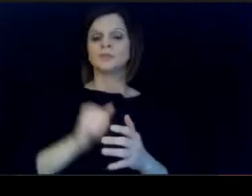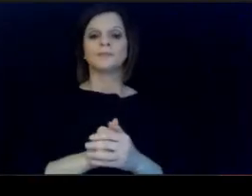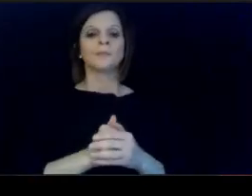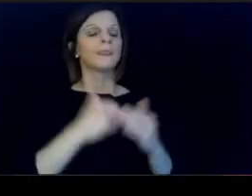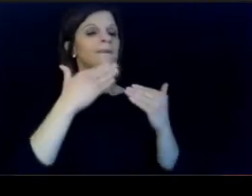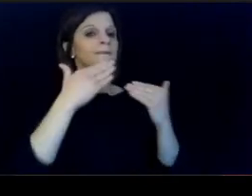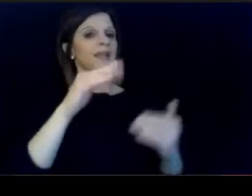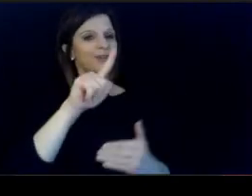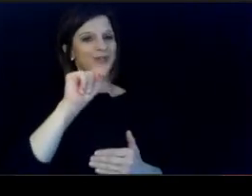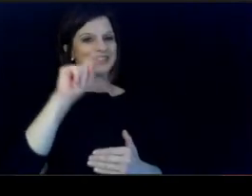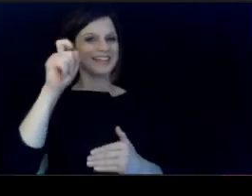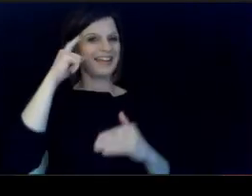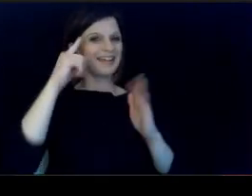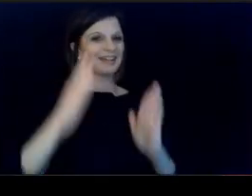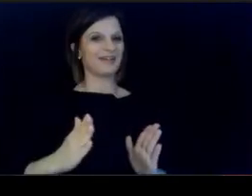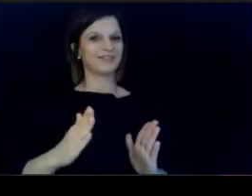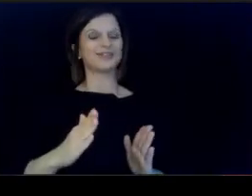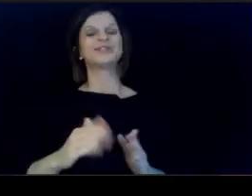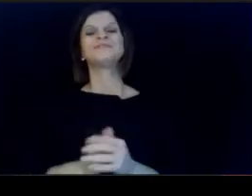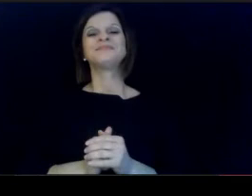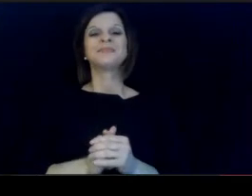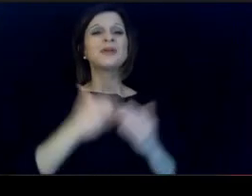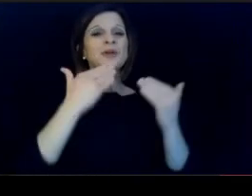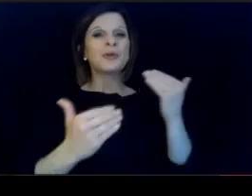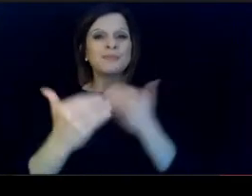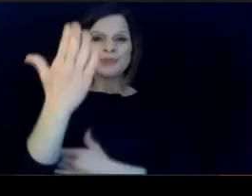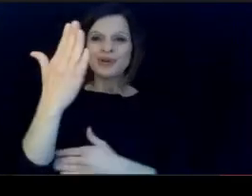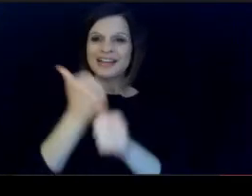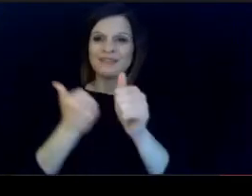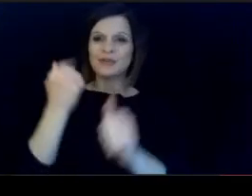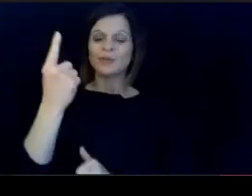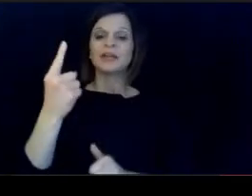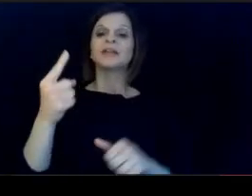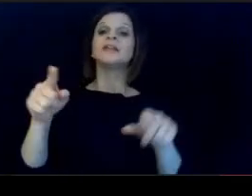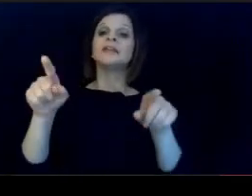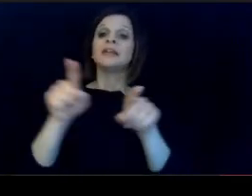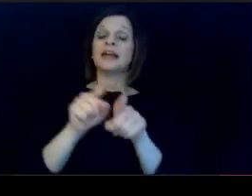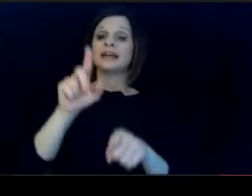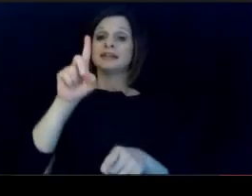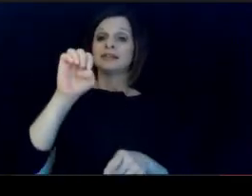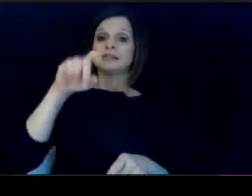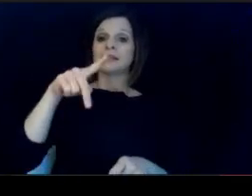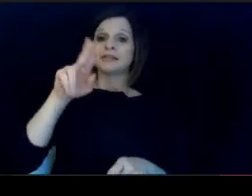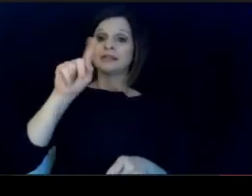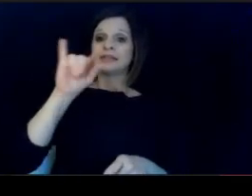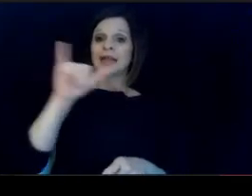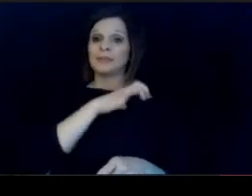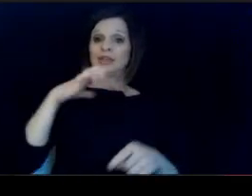Thank you, Lieutenant Governor Coleman. Good morning. everyone as Deputy Commissioner and Chief Equity.